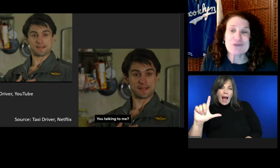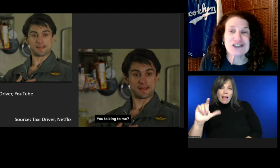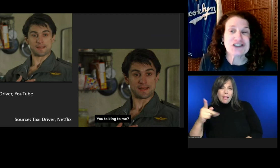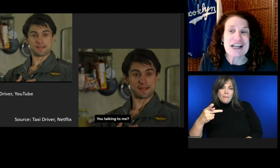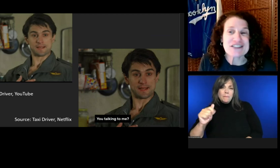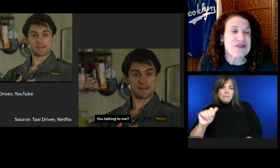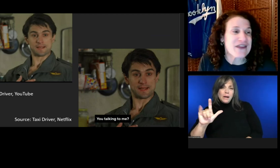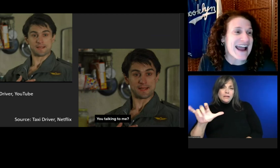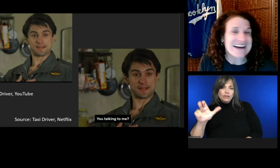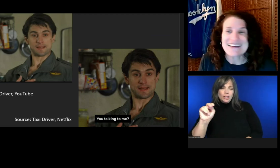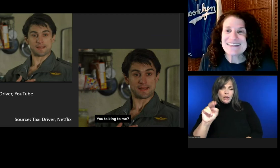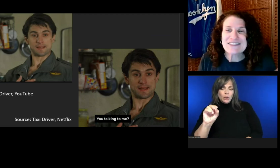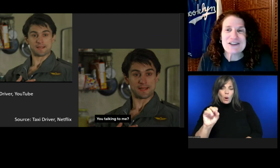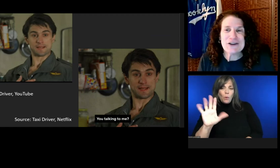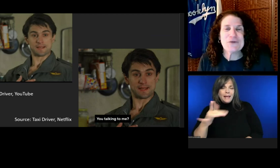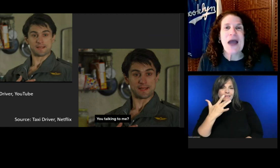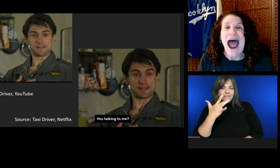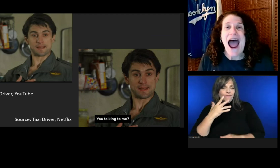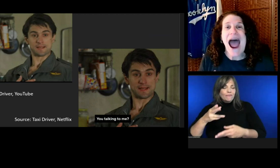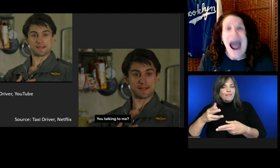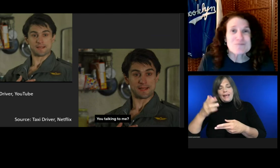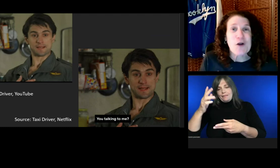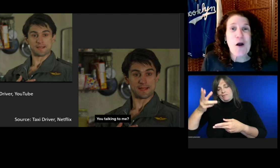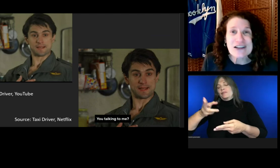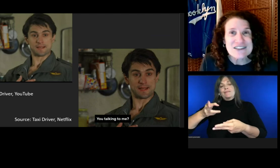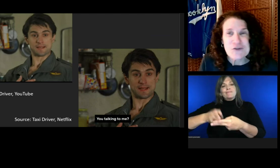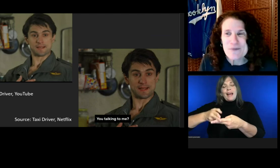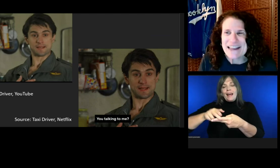Autocraptions changed that to "I'm talking to me!"